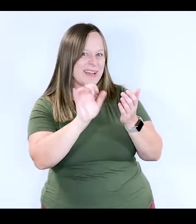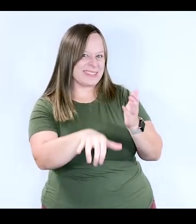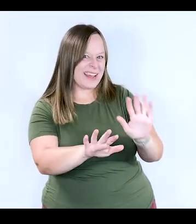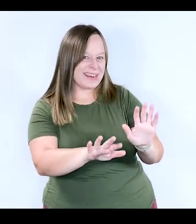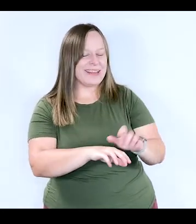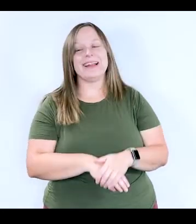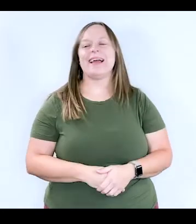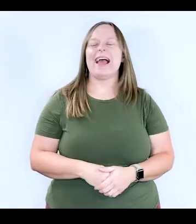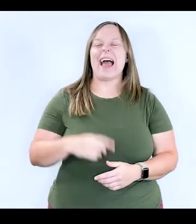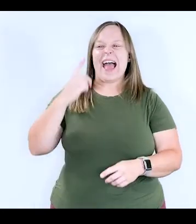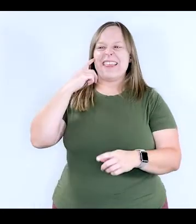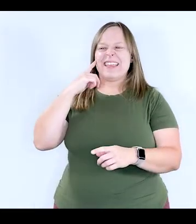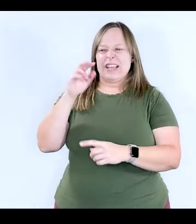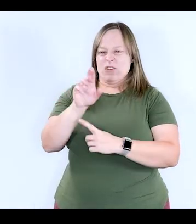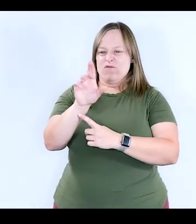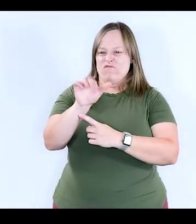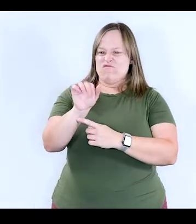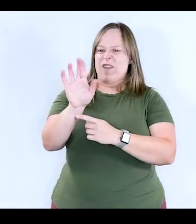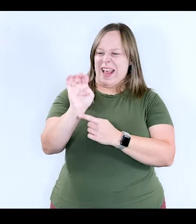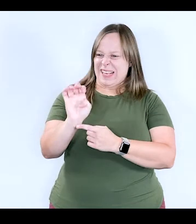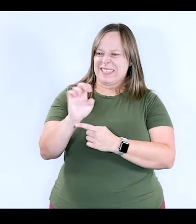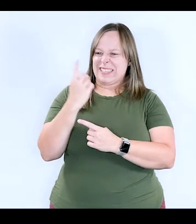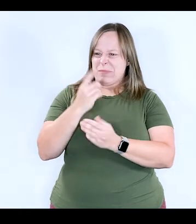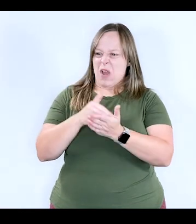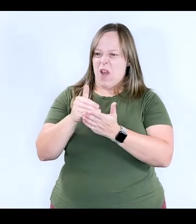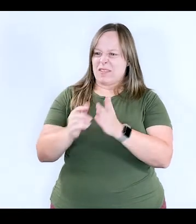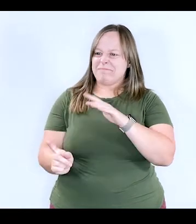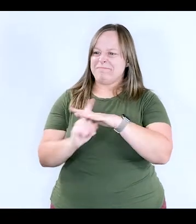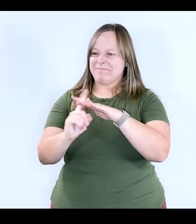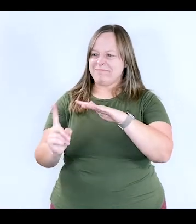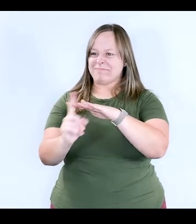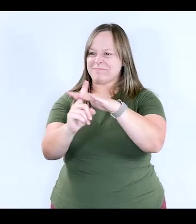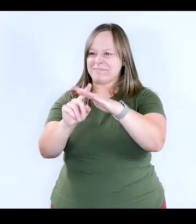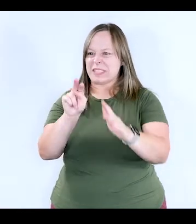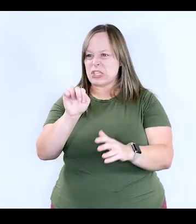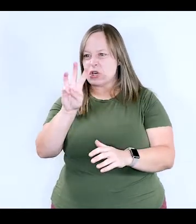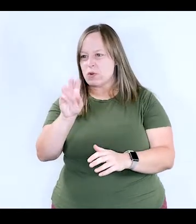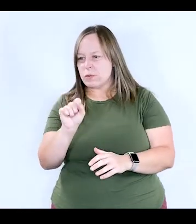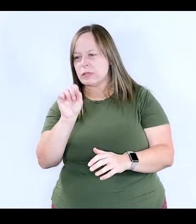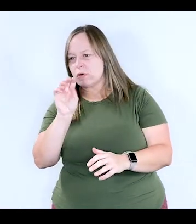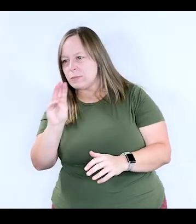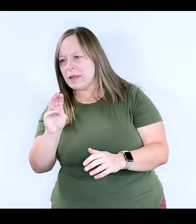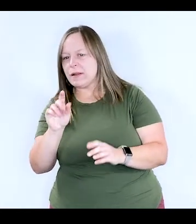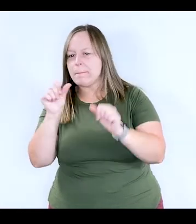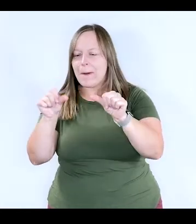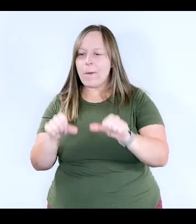And so I think the term race is something that often we see in the news and social media.